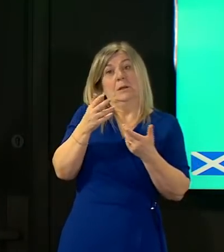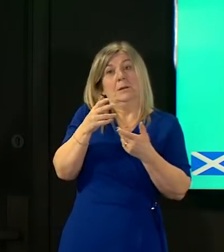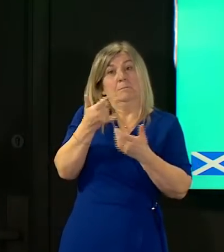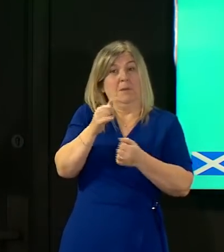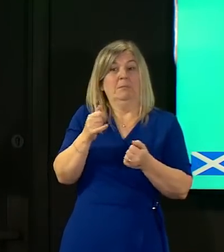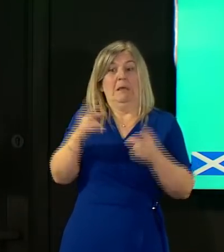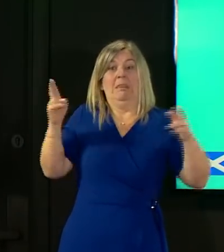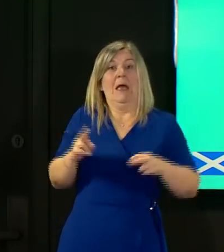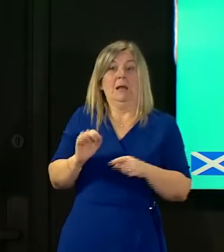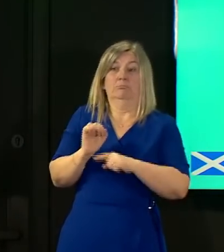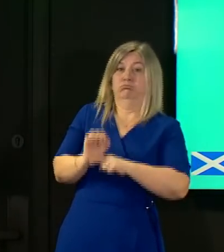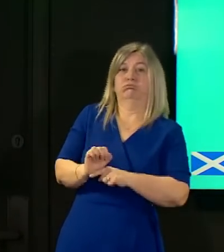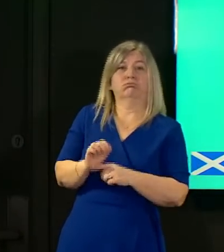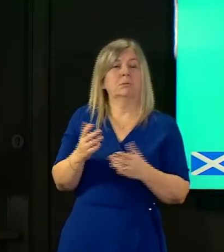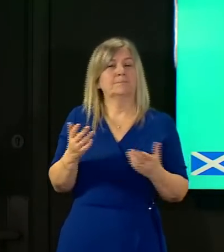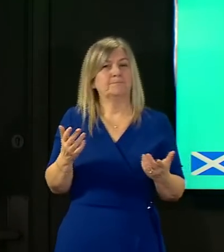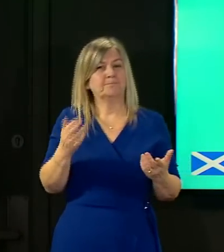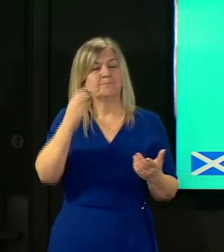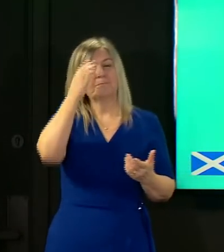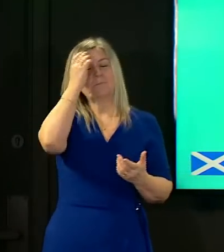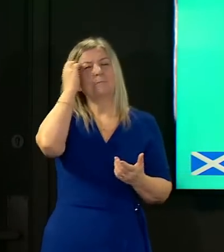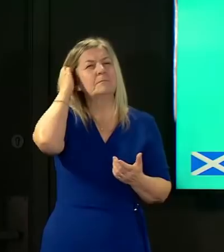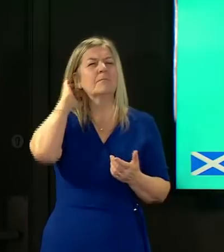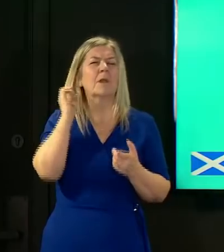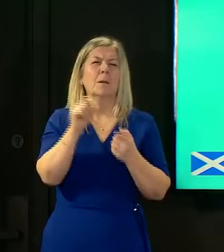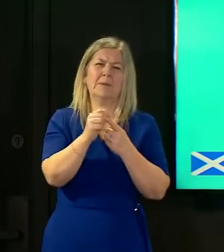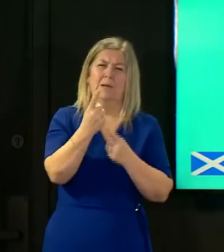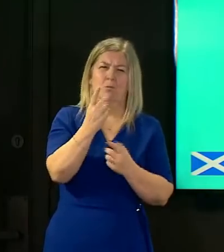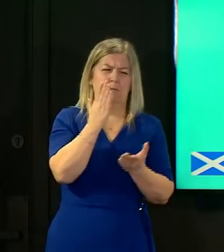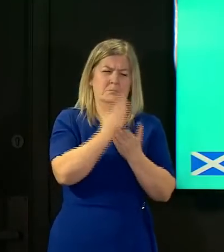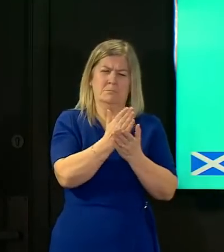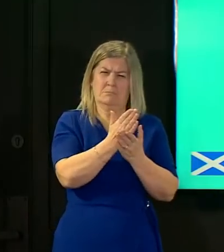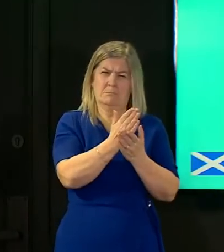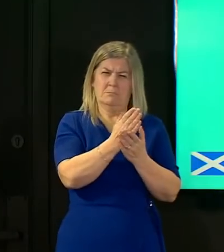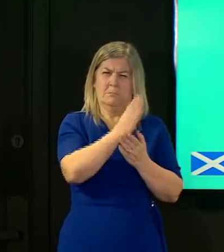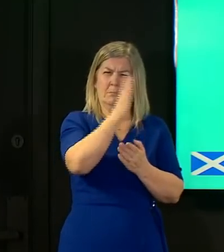some way as well and that's the case with the p1 variant just now is there is interest in